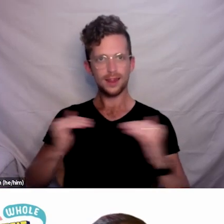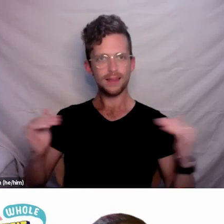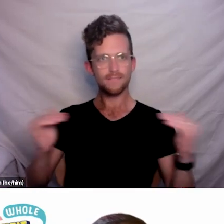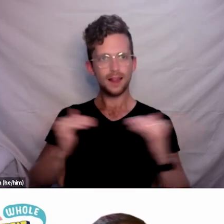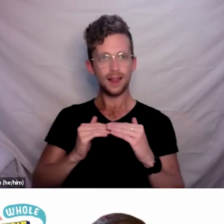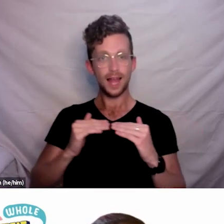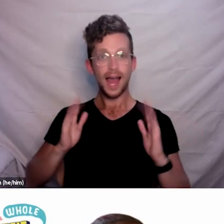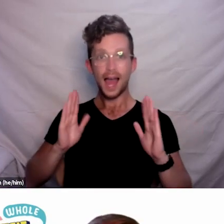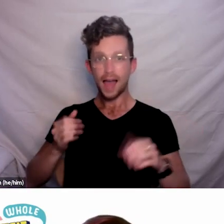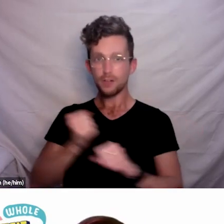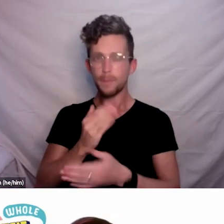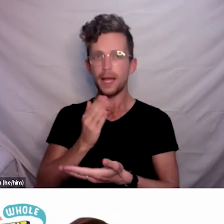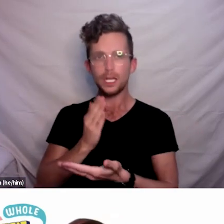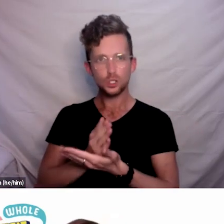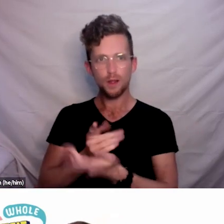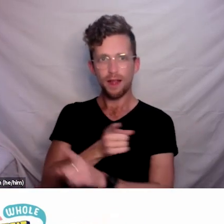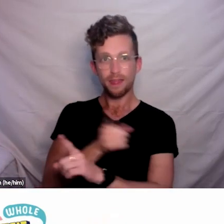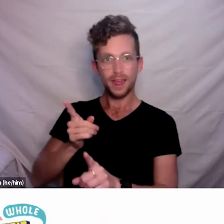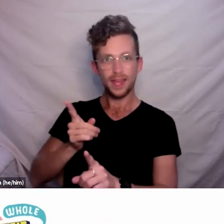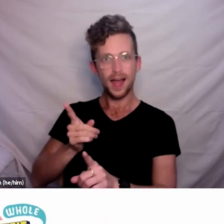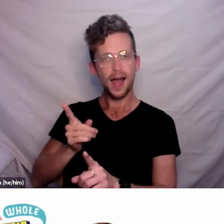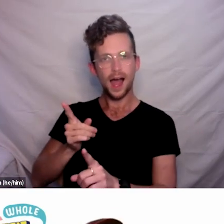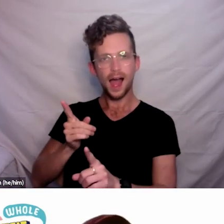on their obligations to disabled communities that they serve.